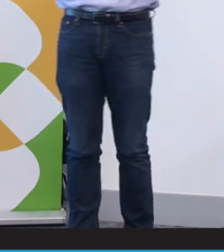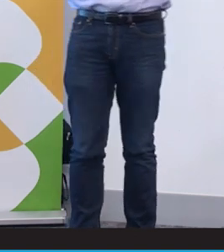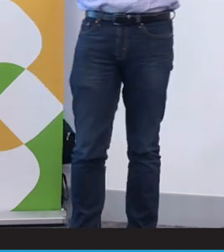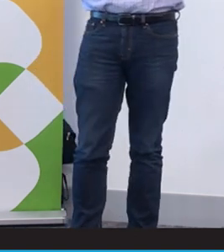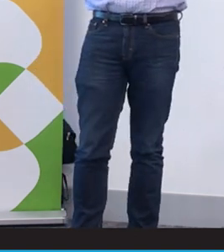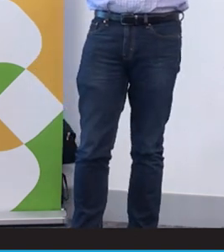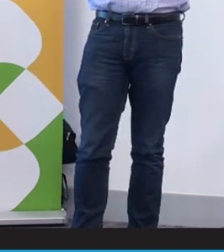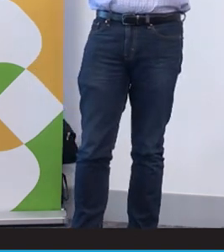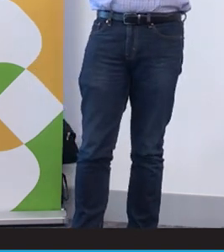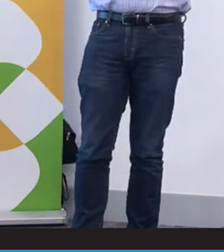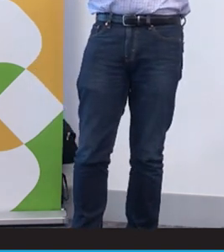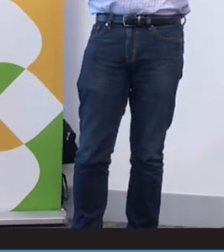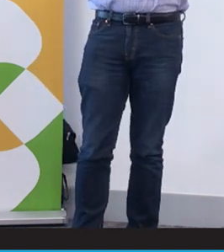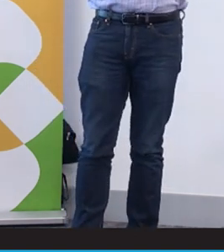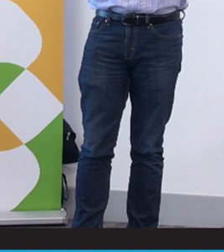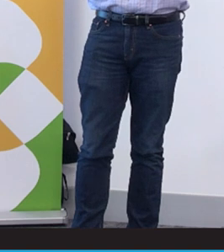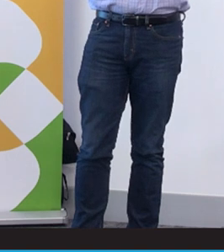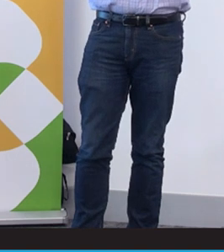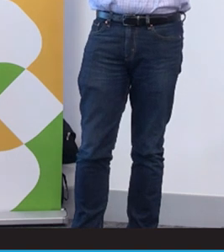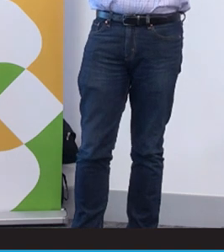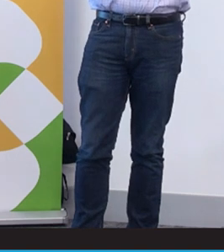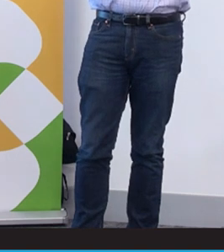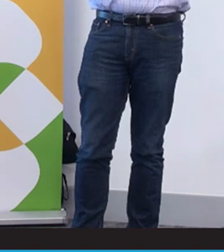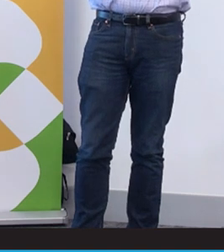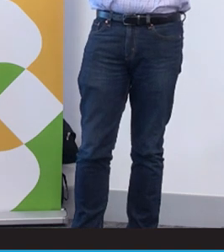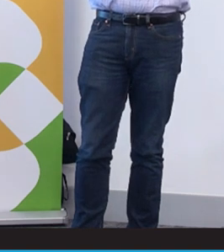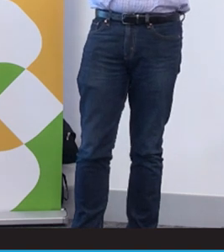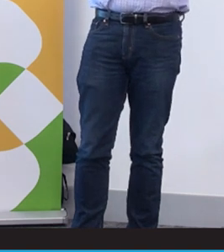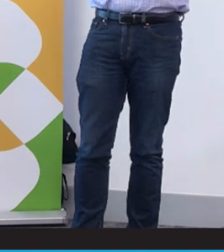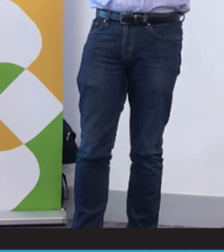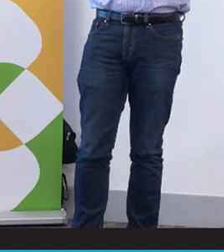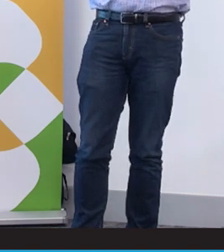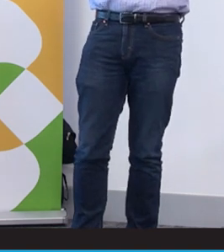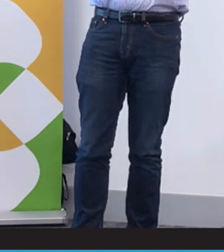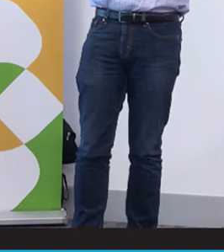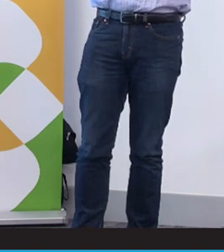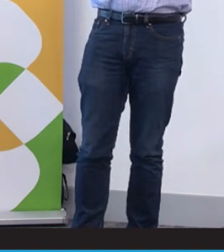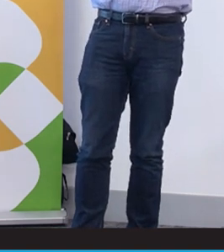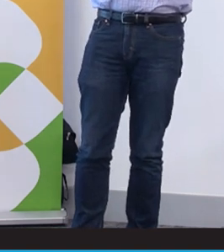parents and families and the information they're initially given and the perspective that they are